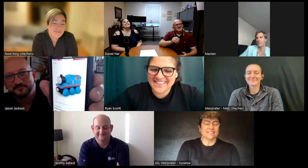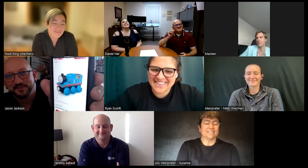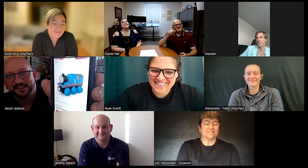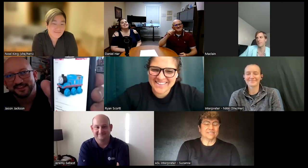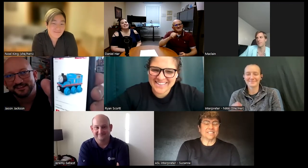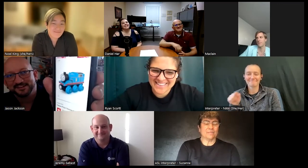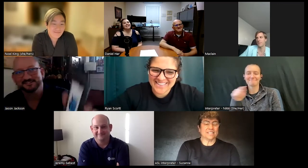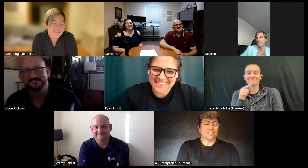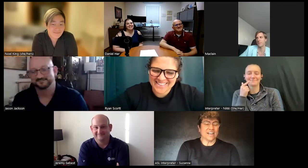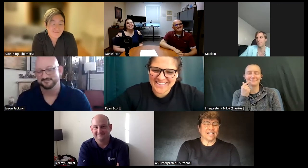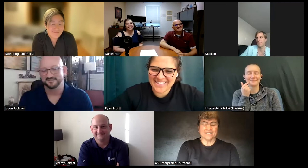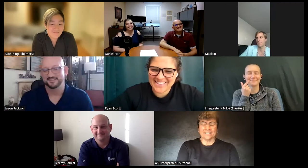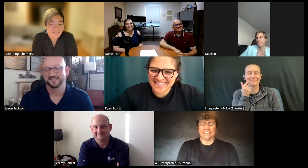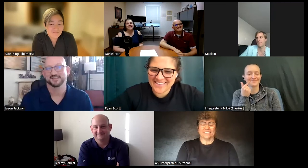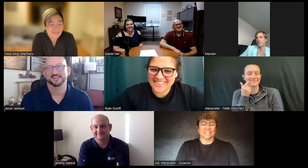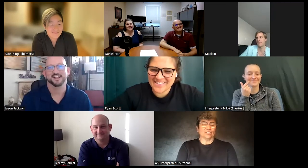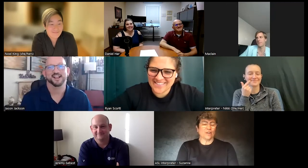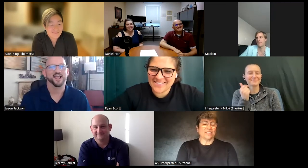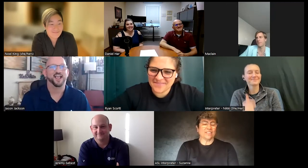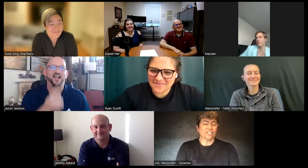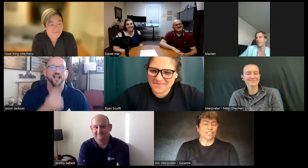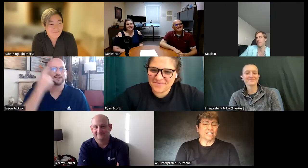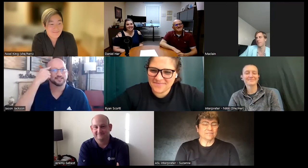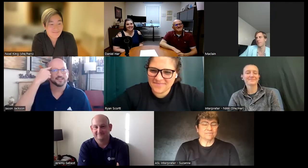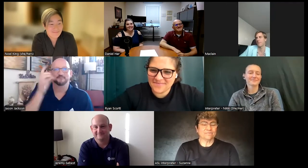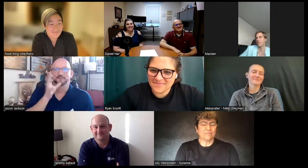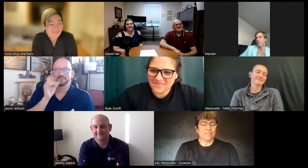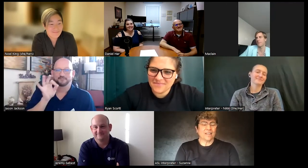Thomas the Train the little train that could